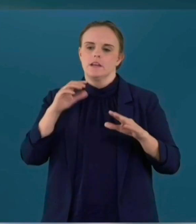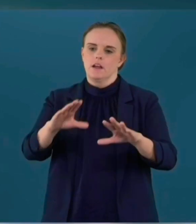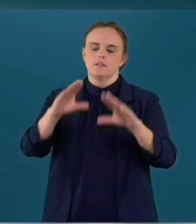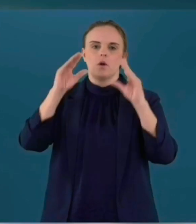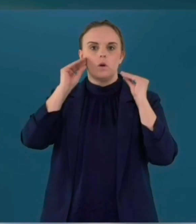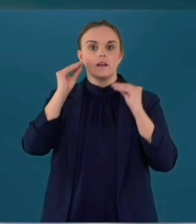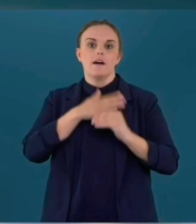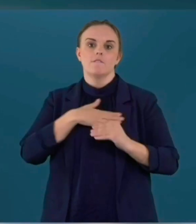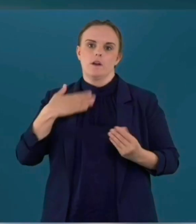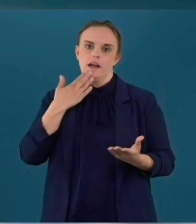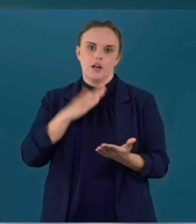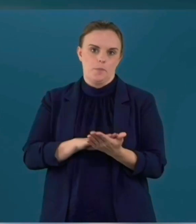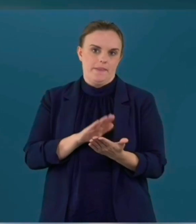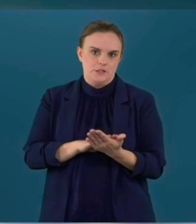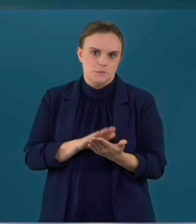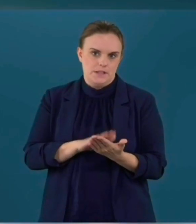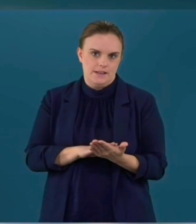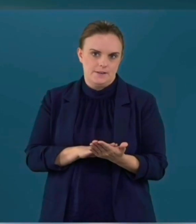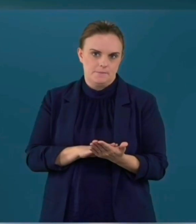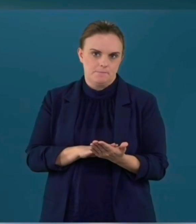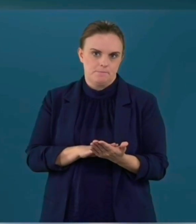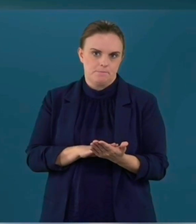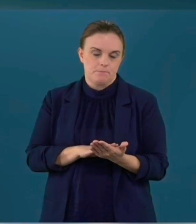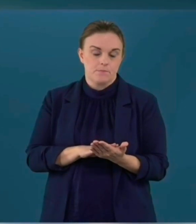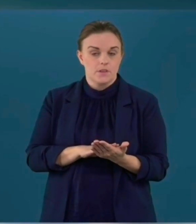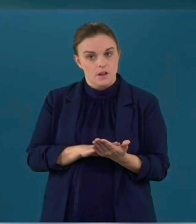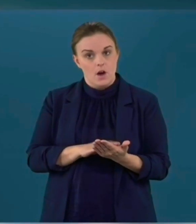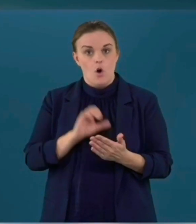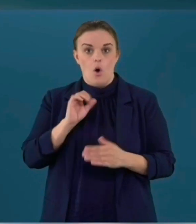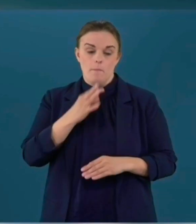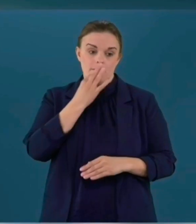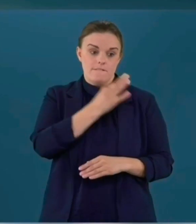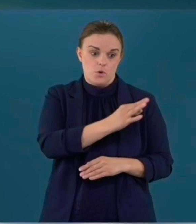go around asking I think most people see it as a very clear advice on how to do